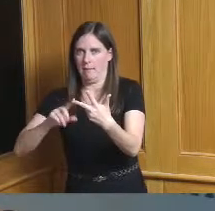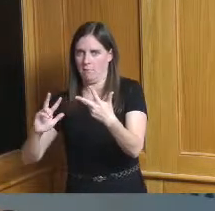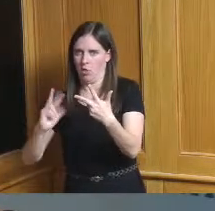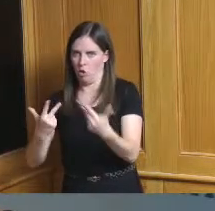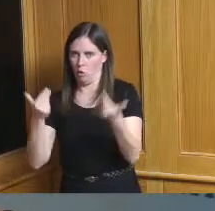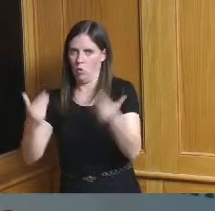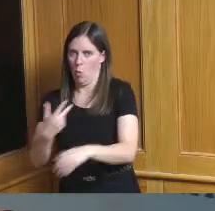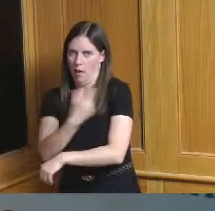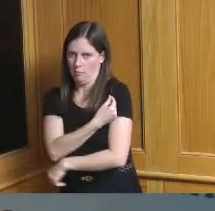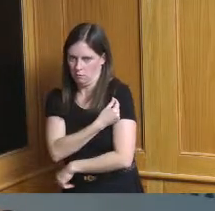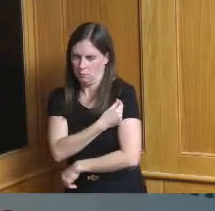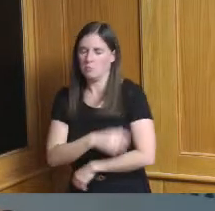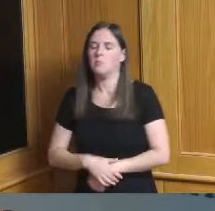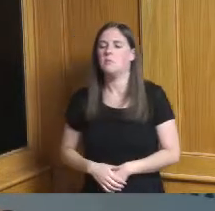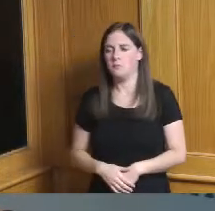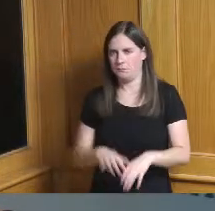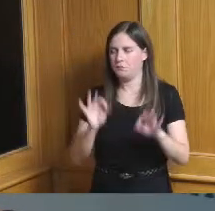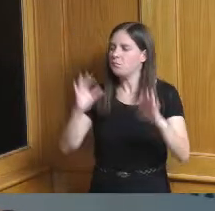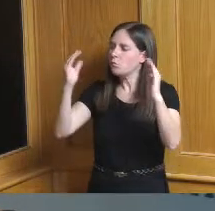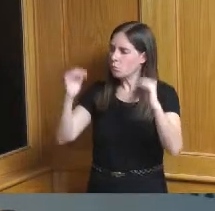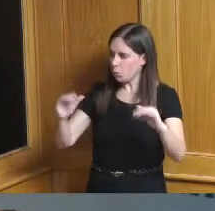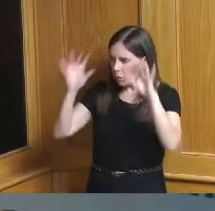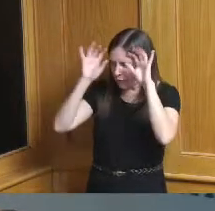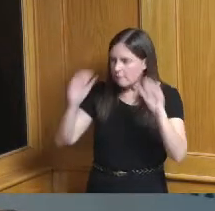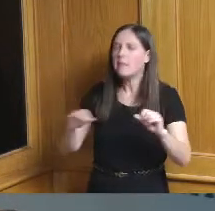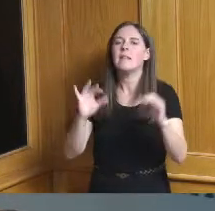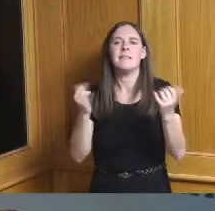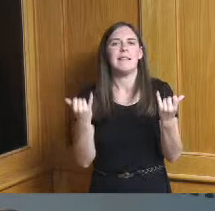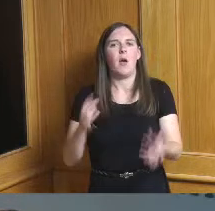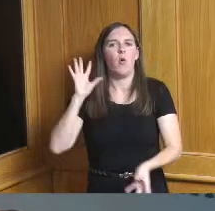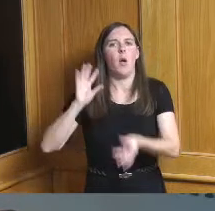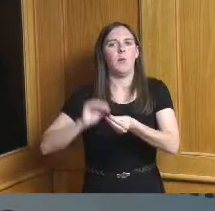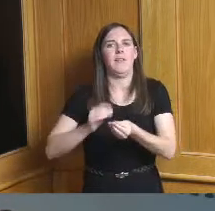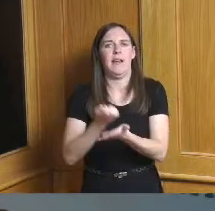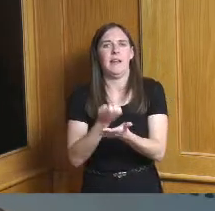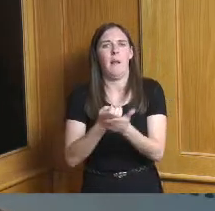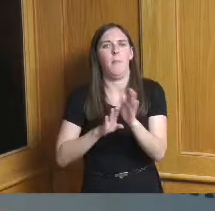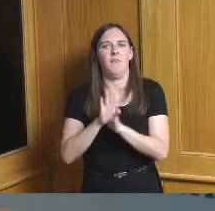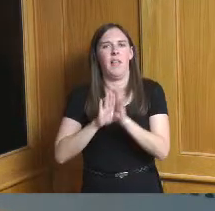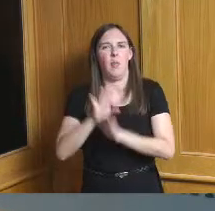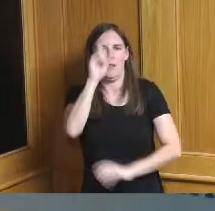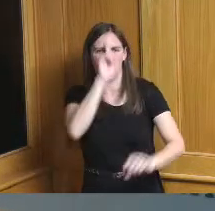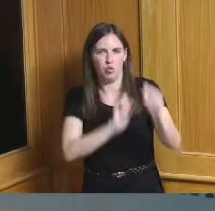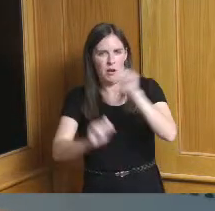to our next item on the agenda comprehensive economic development strategy so Harry that's